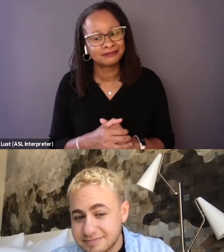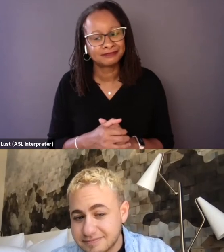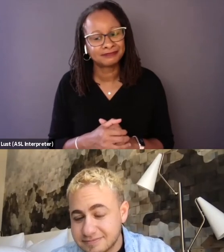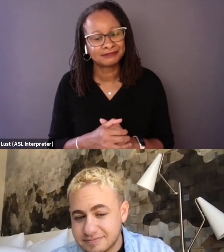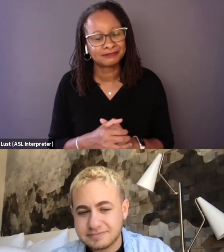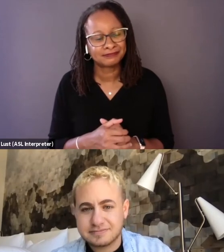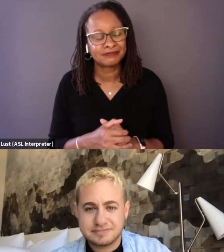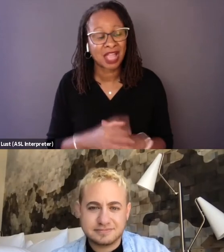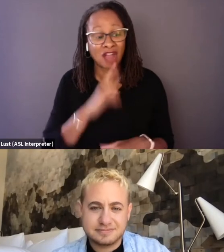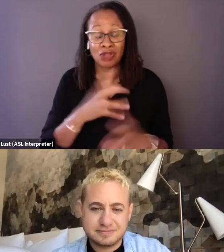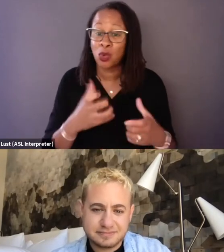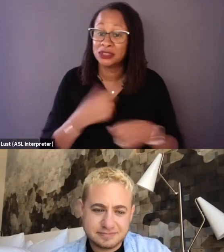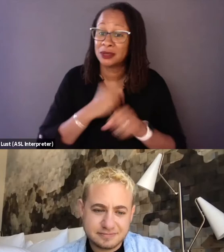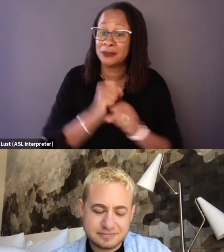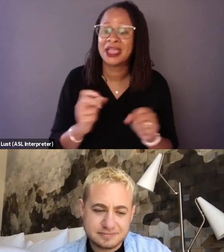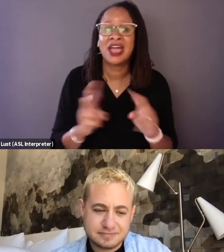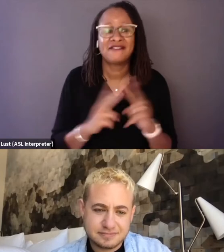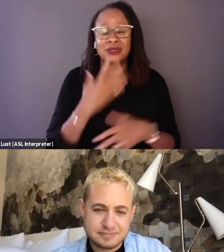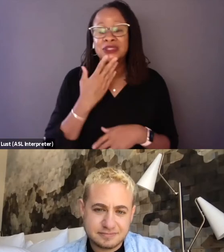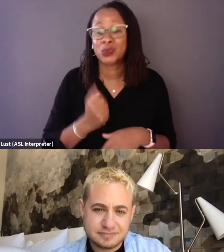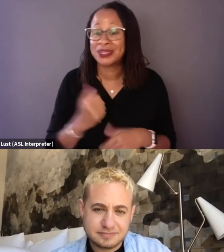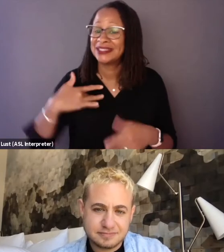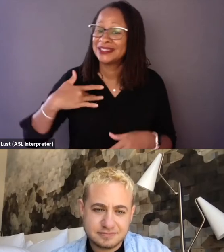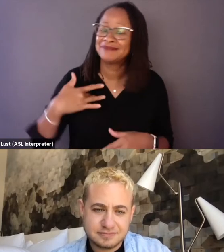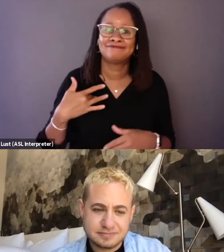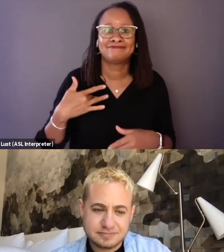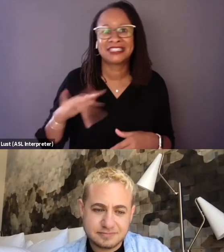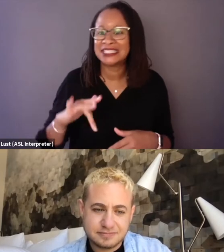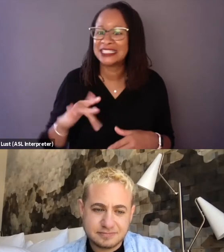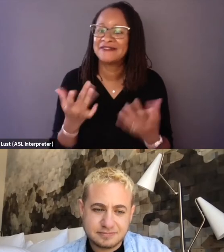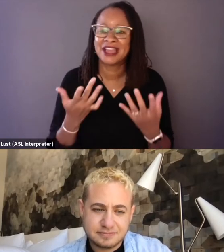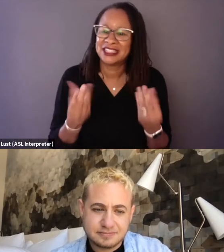a sweet, sensitive, tender film that tastes on a emotional journey.